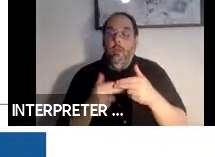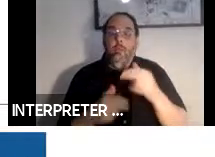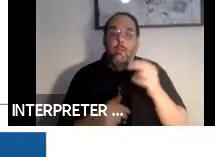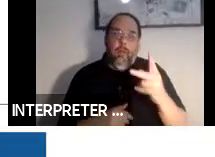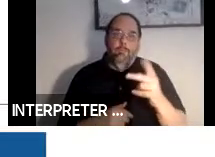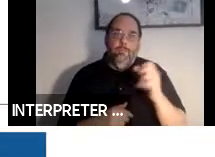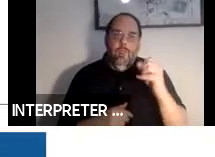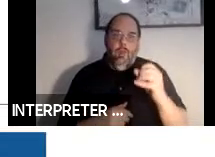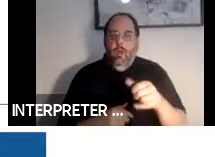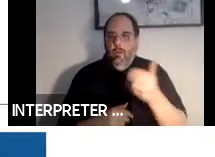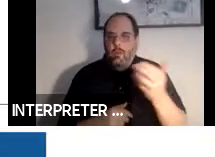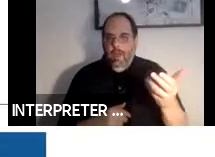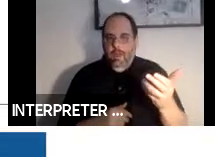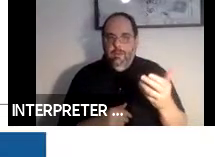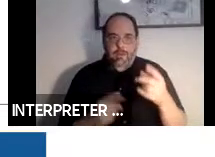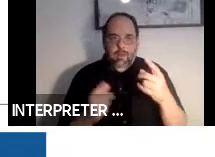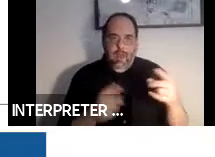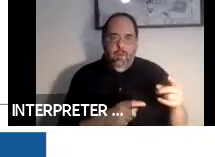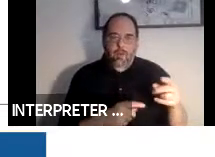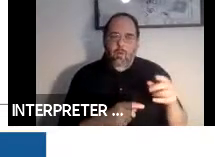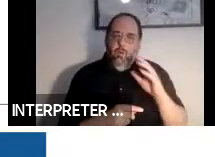The other thing that's going to happen is we are going to see a lot of reliance on